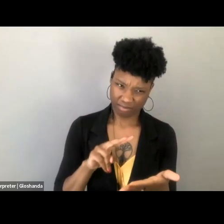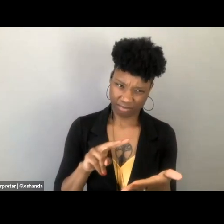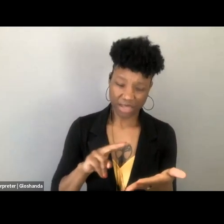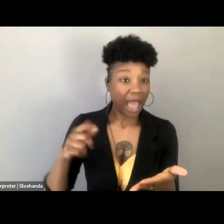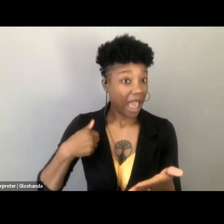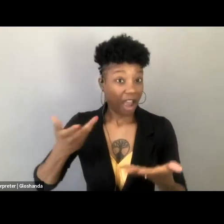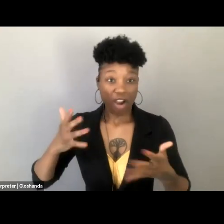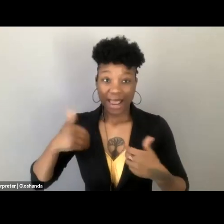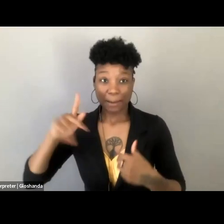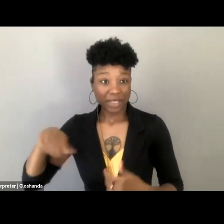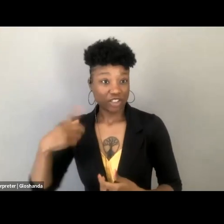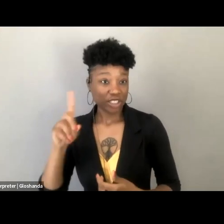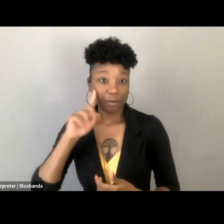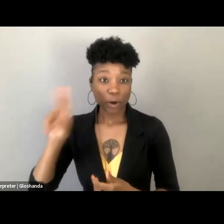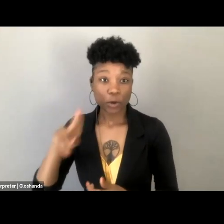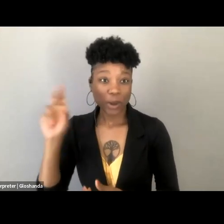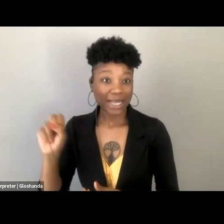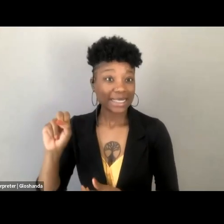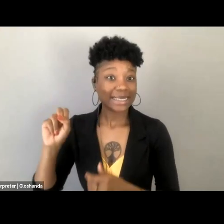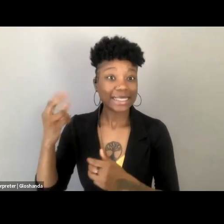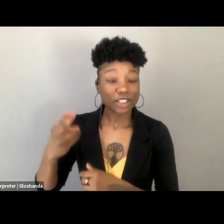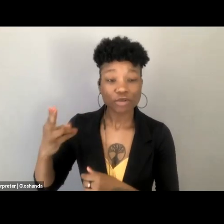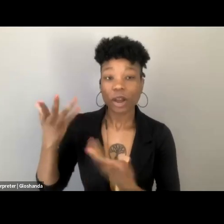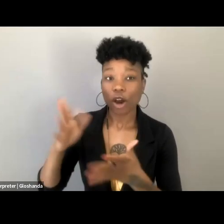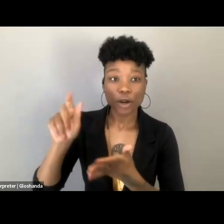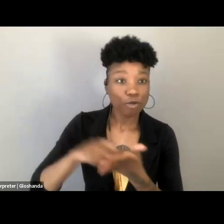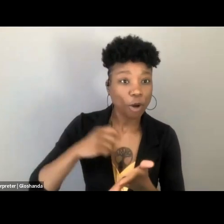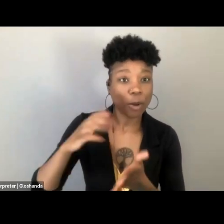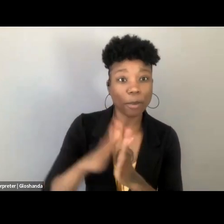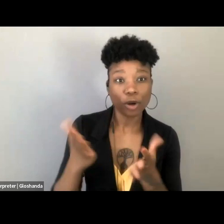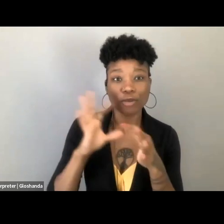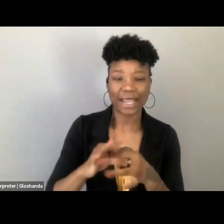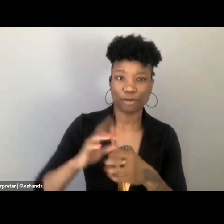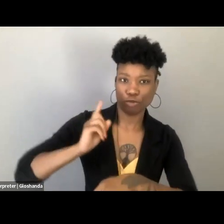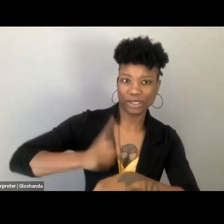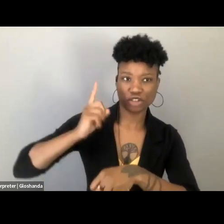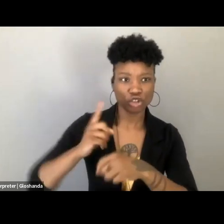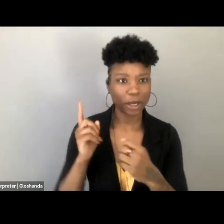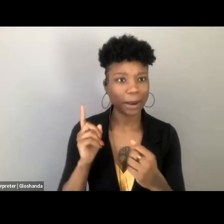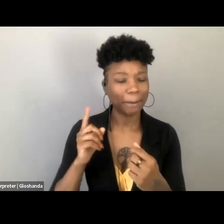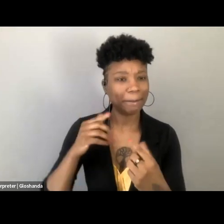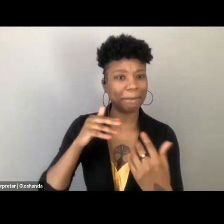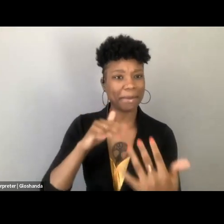I mean, at that point I already had a PhD in US history, I'd already written a book on censorship battles, you know, I had no excuse to be quite so naive,